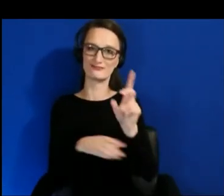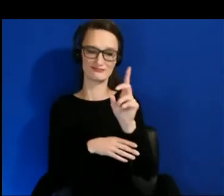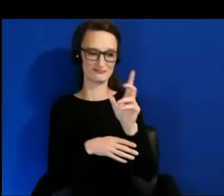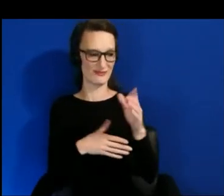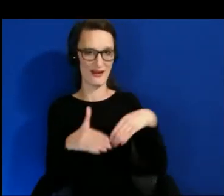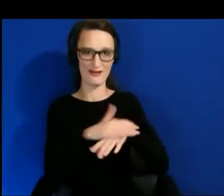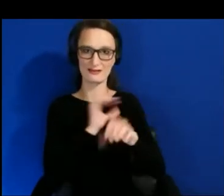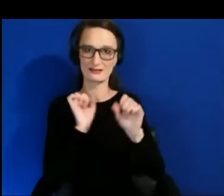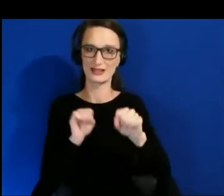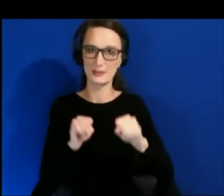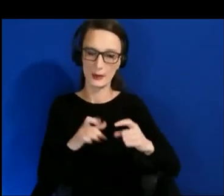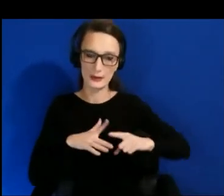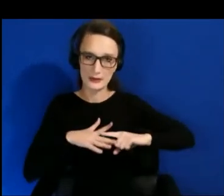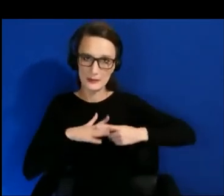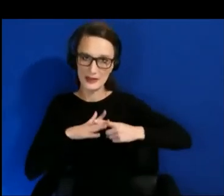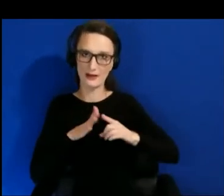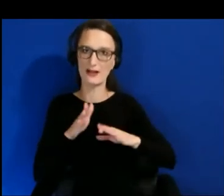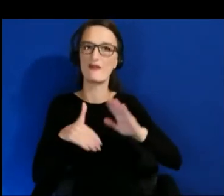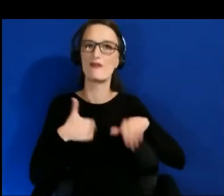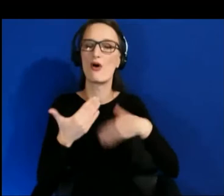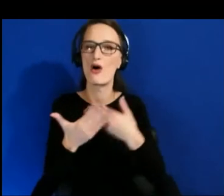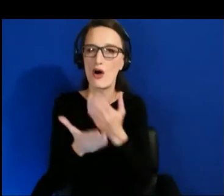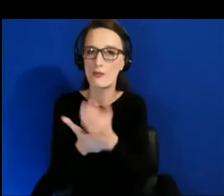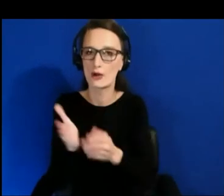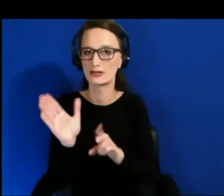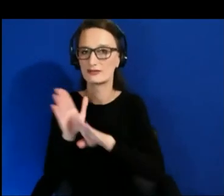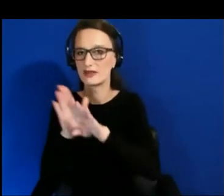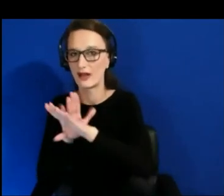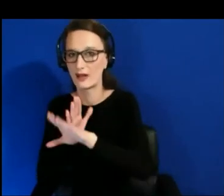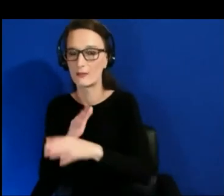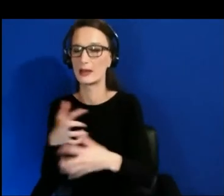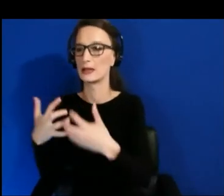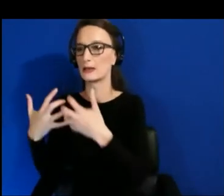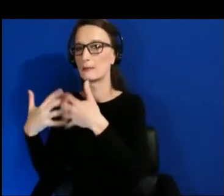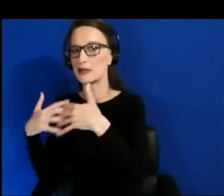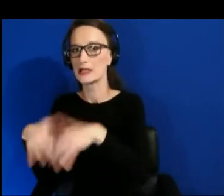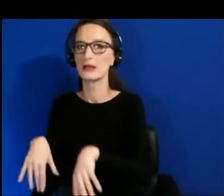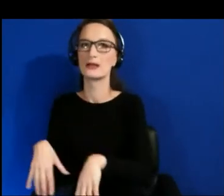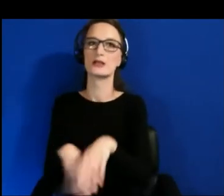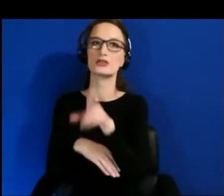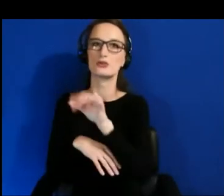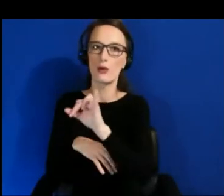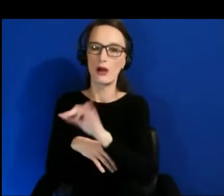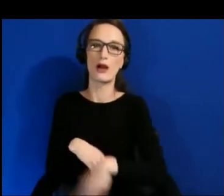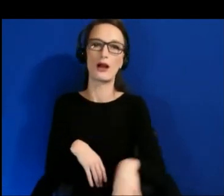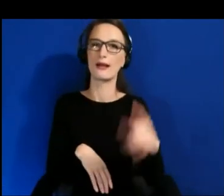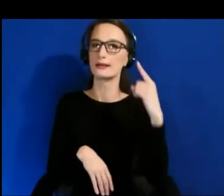of development, from mechanics to UI, to sound, art and more.